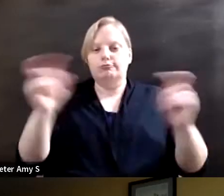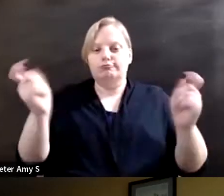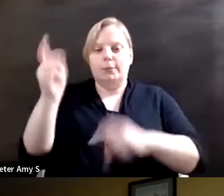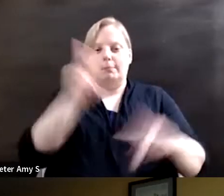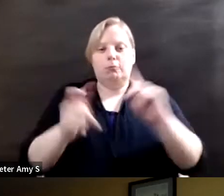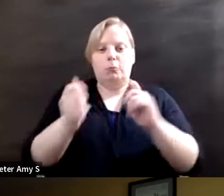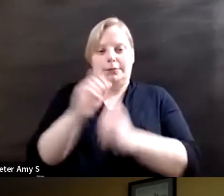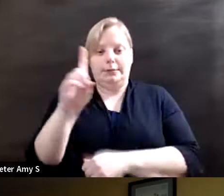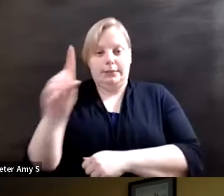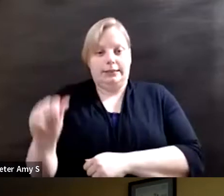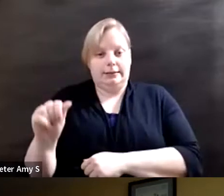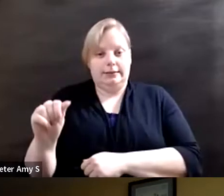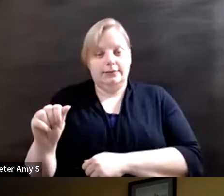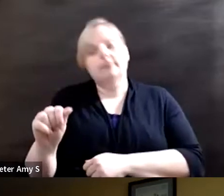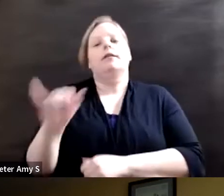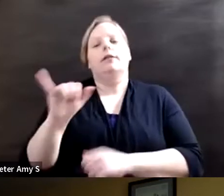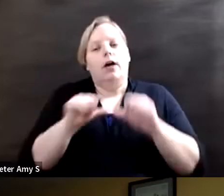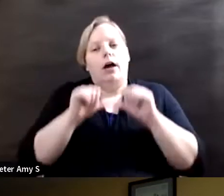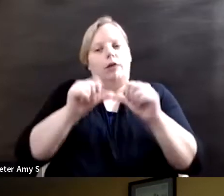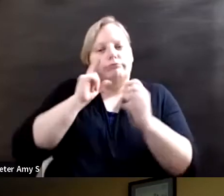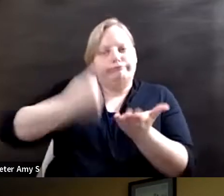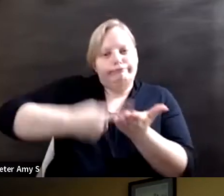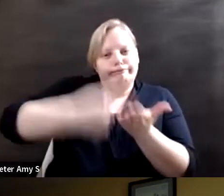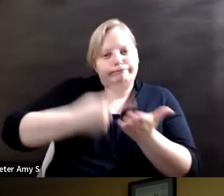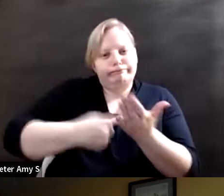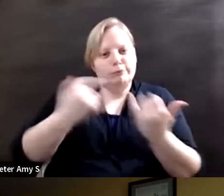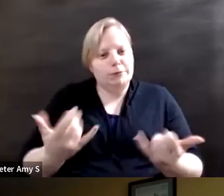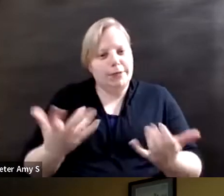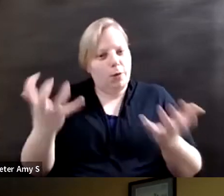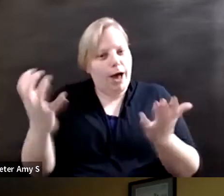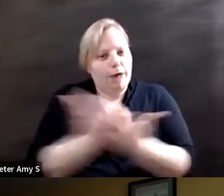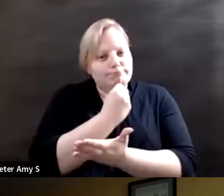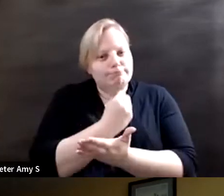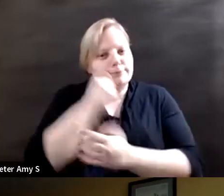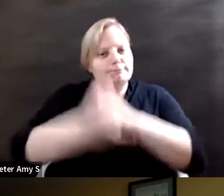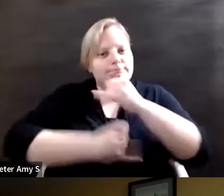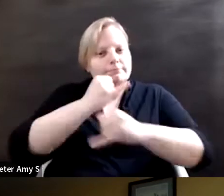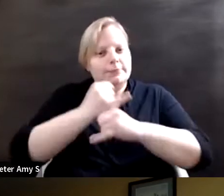and we want to continue our conversation today. For International Day of Human Rights,